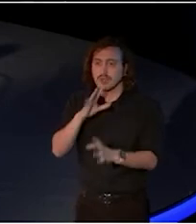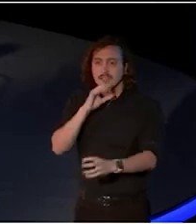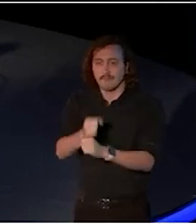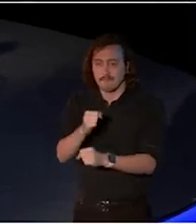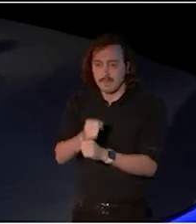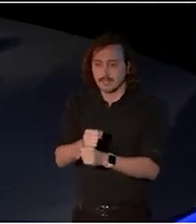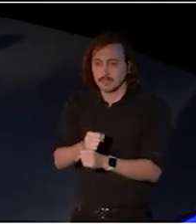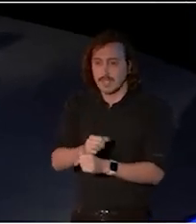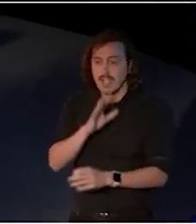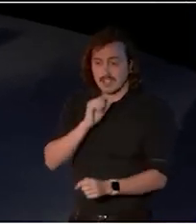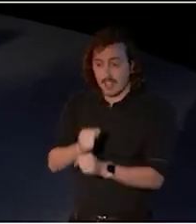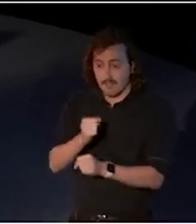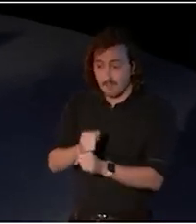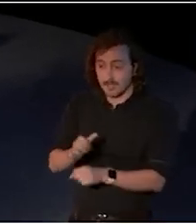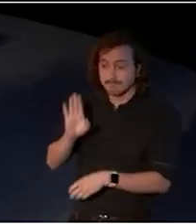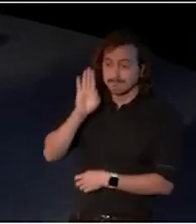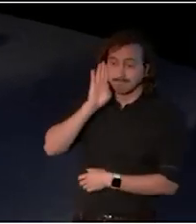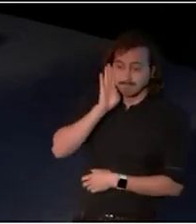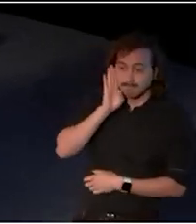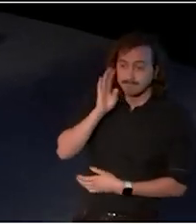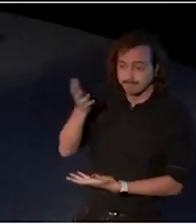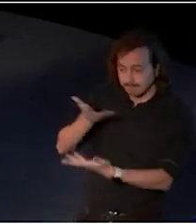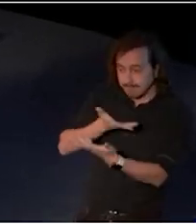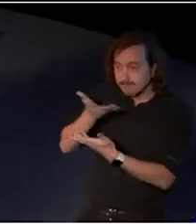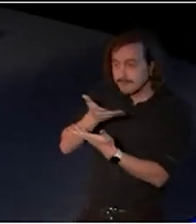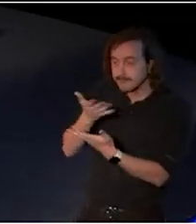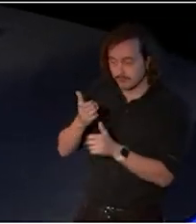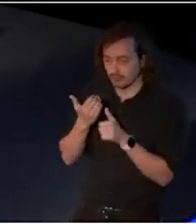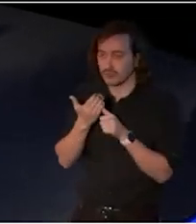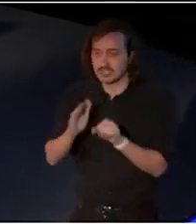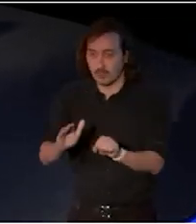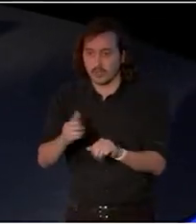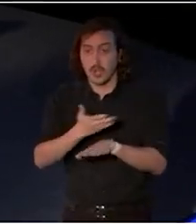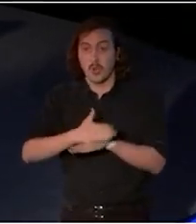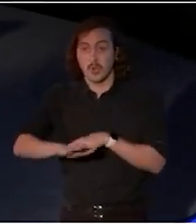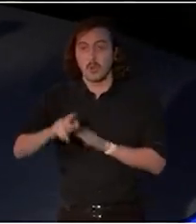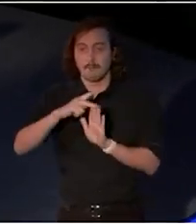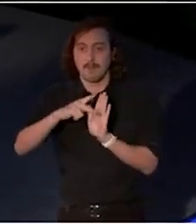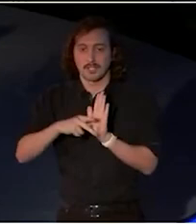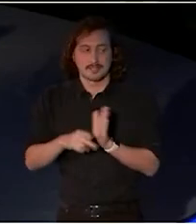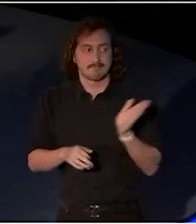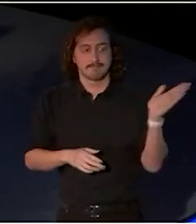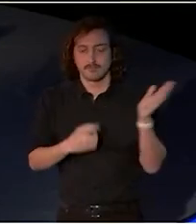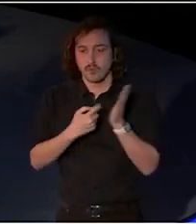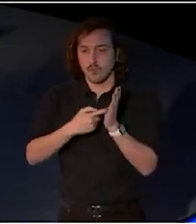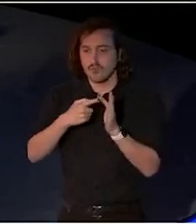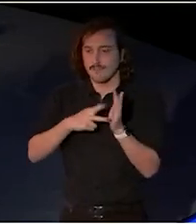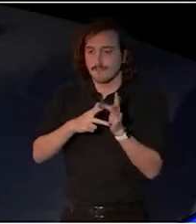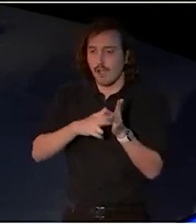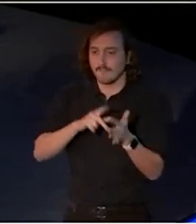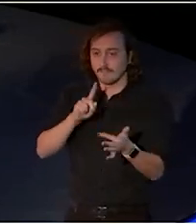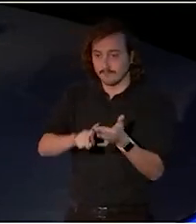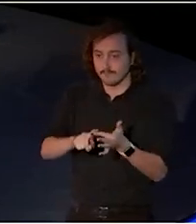national cultural policy, Revive. Recognition of Australia's artists certainly,